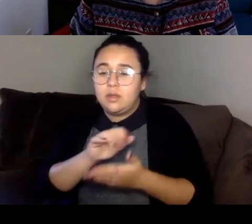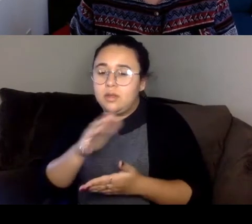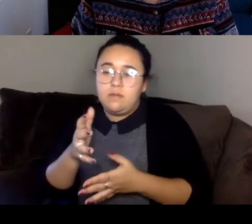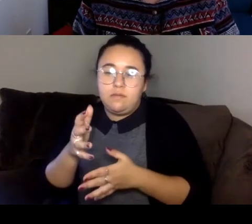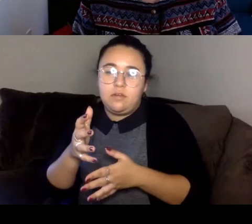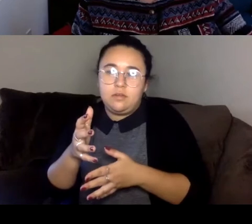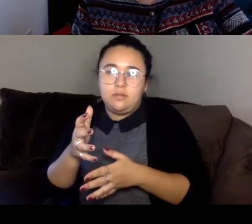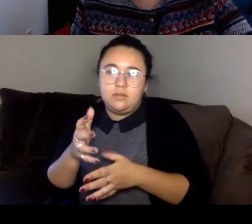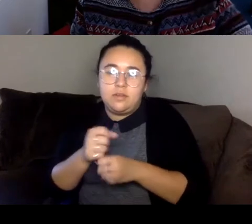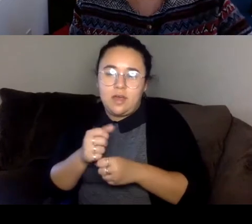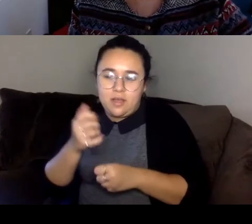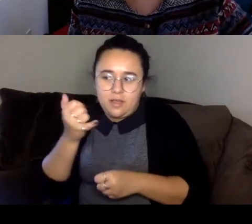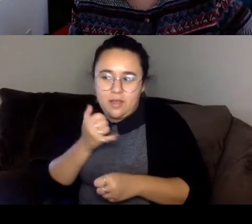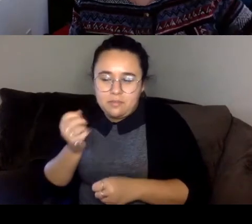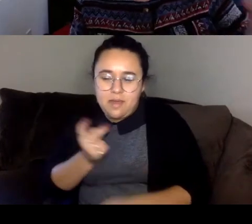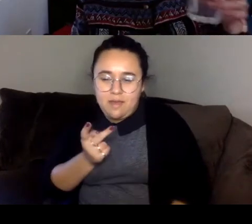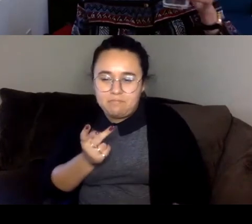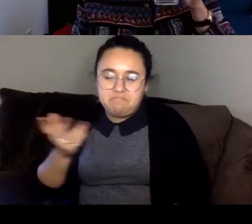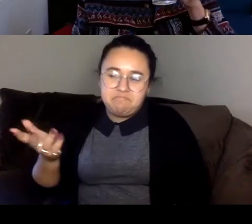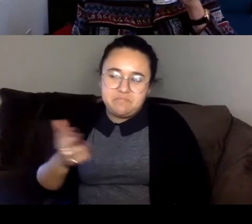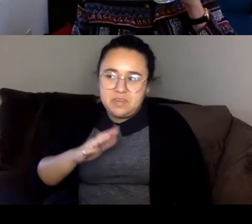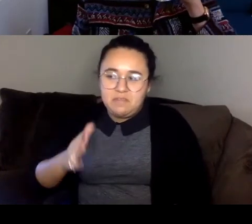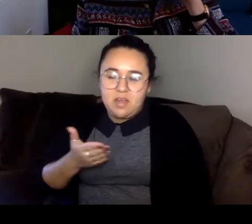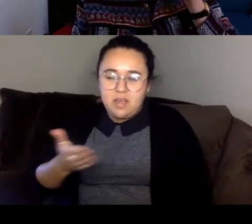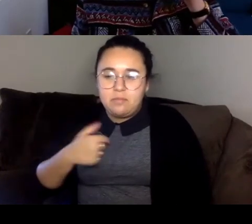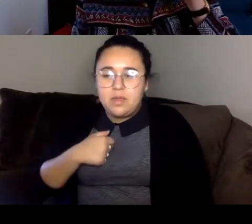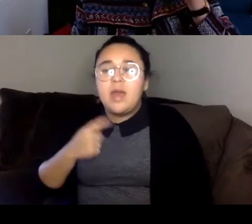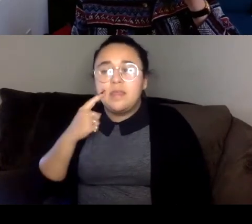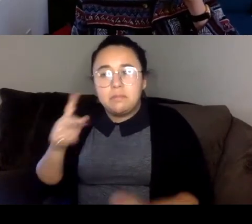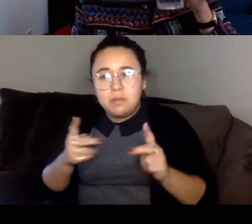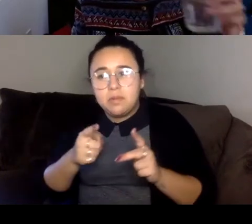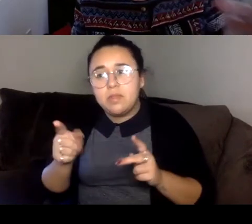a call back after I say that I think people really do want to know, and they want to create